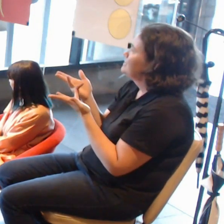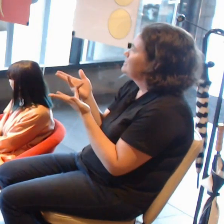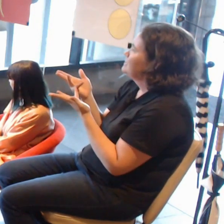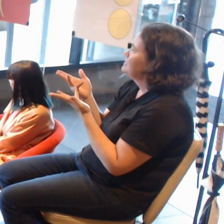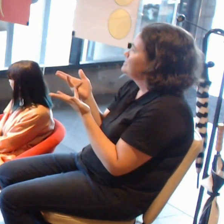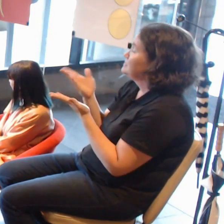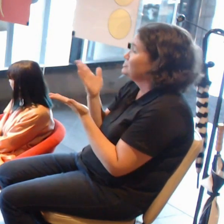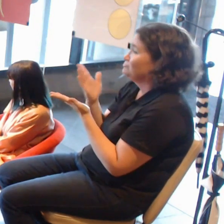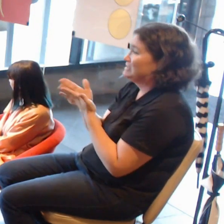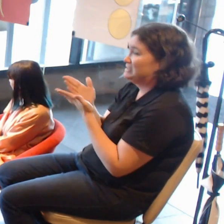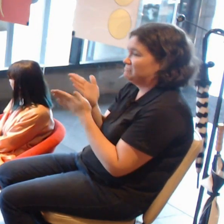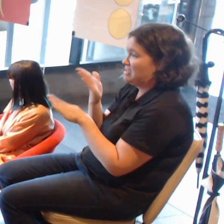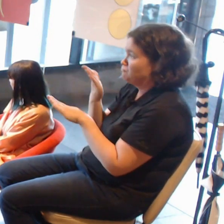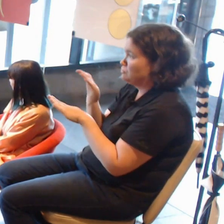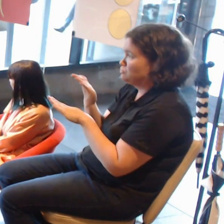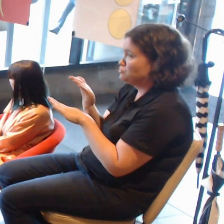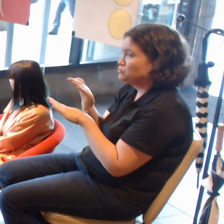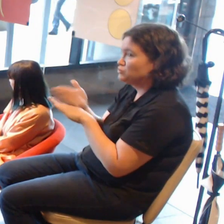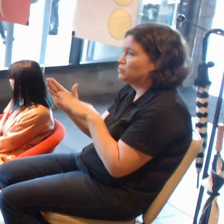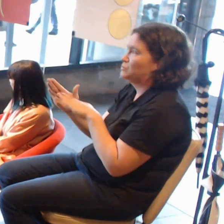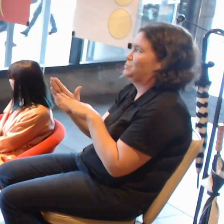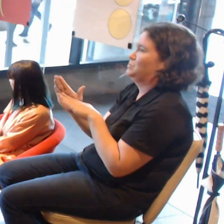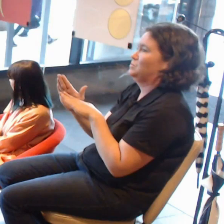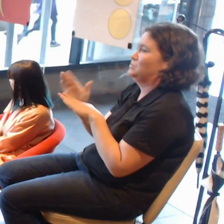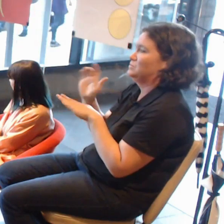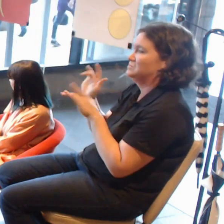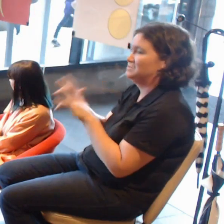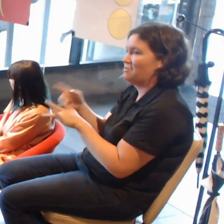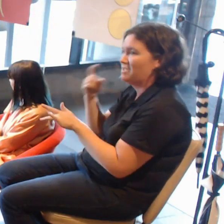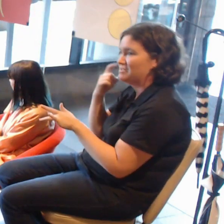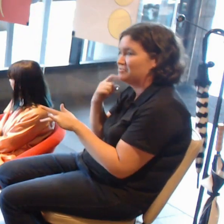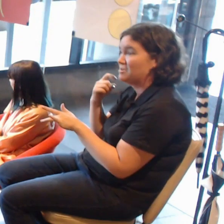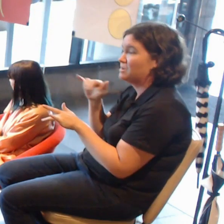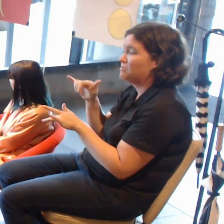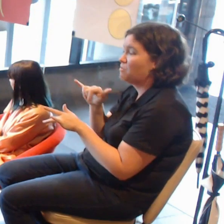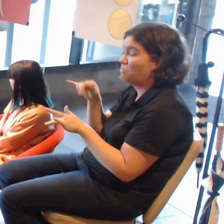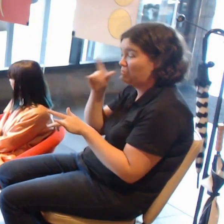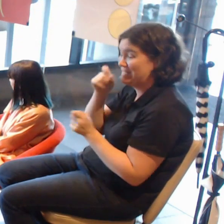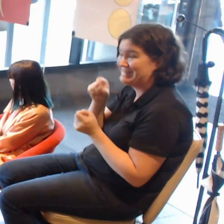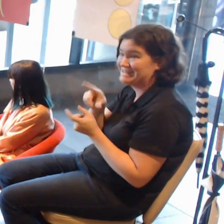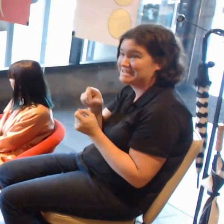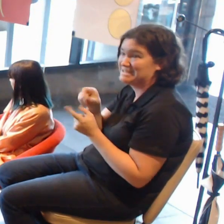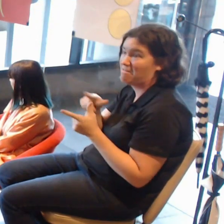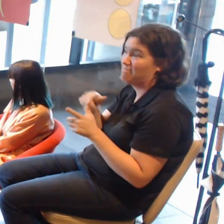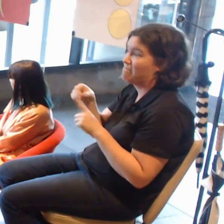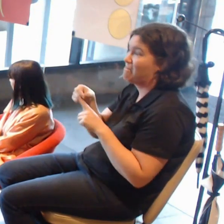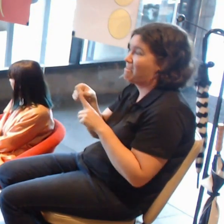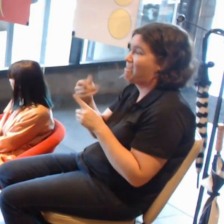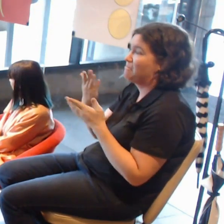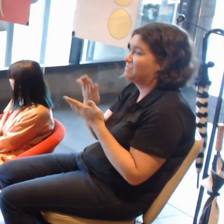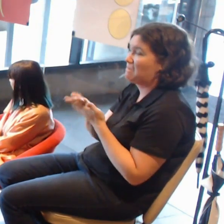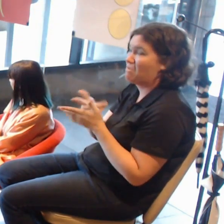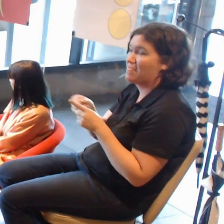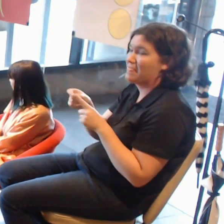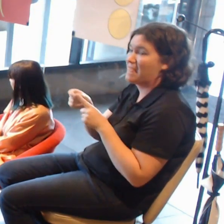The other options are selling apps on the App Store, which like you said, there are lots of free apps.